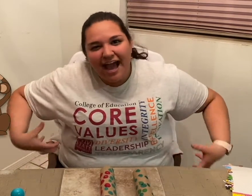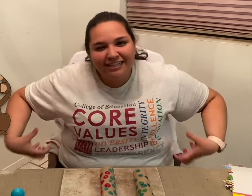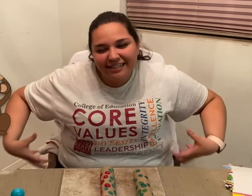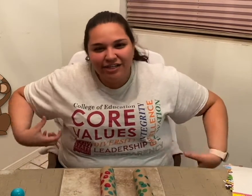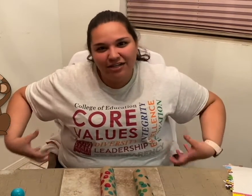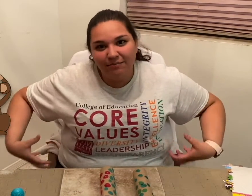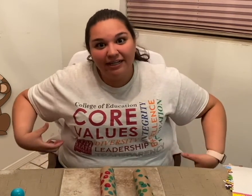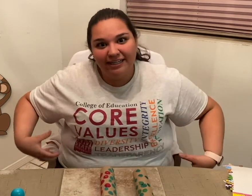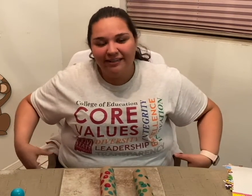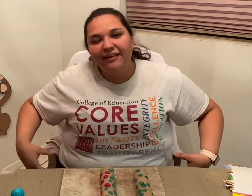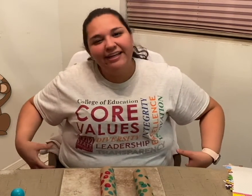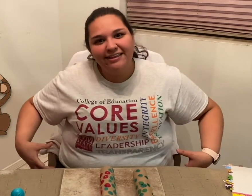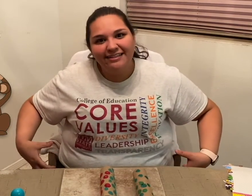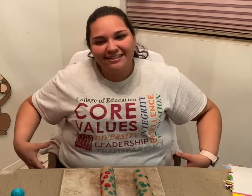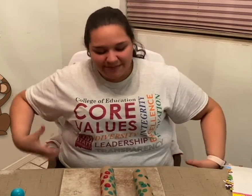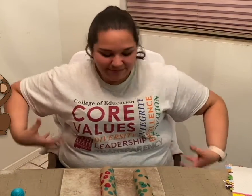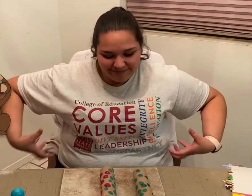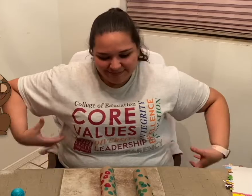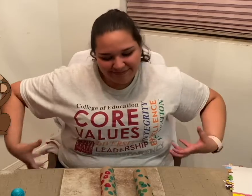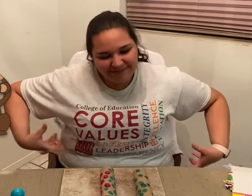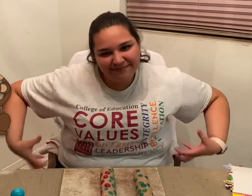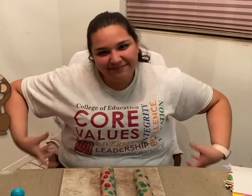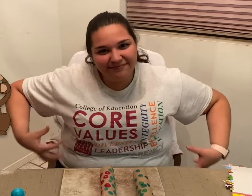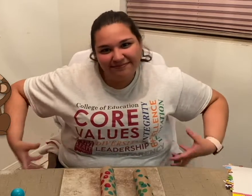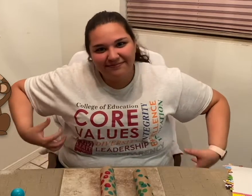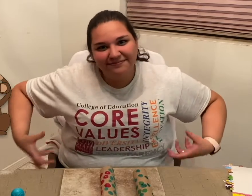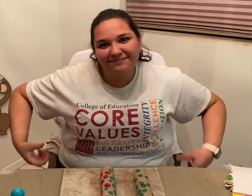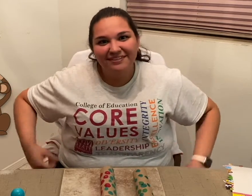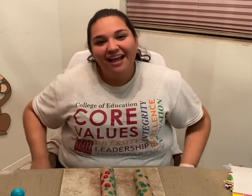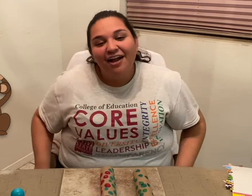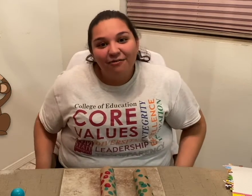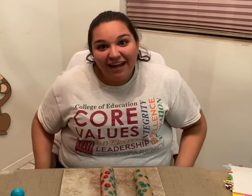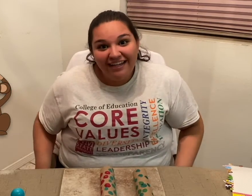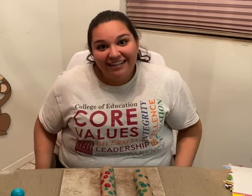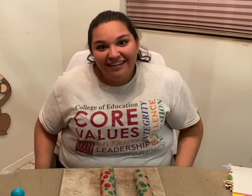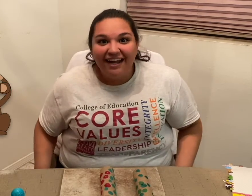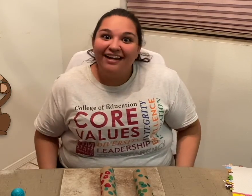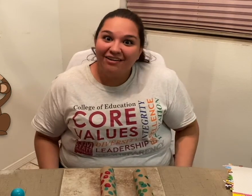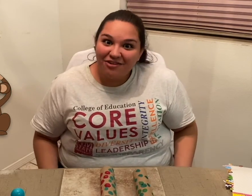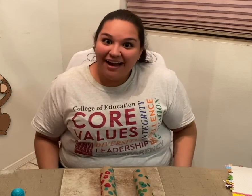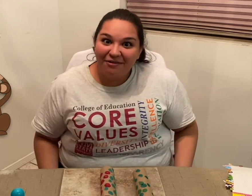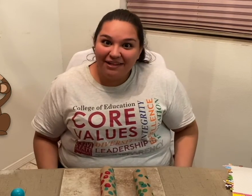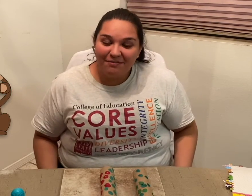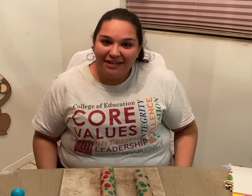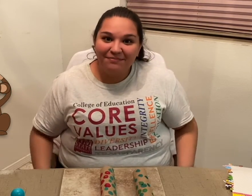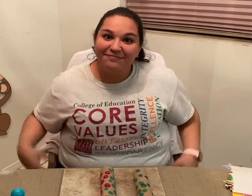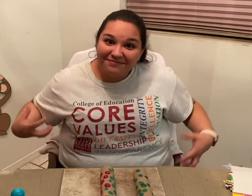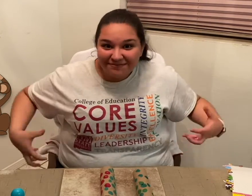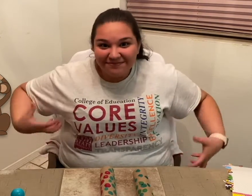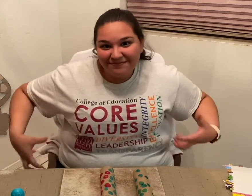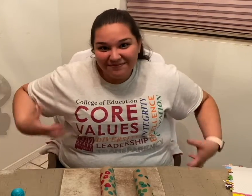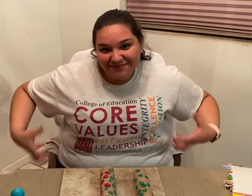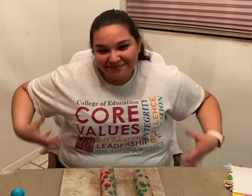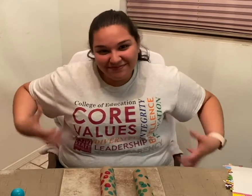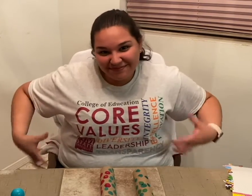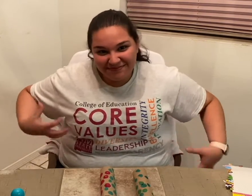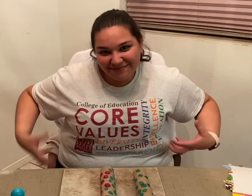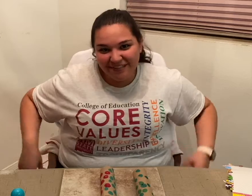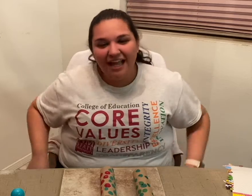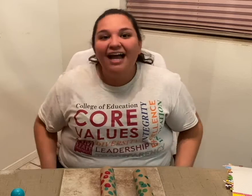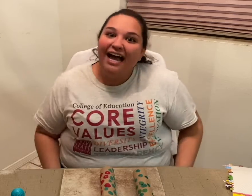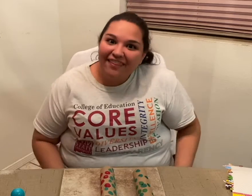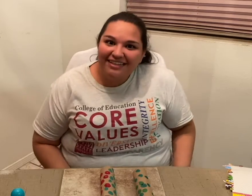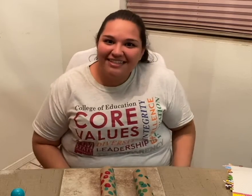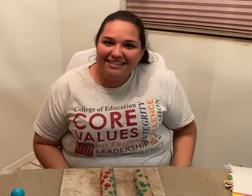like you're a monkey. Like this! (Signs 'monkey'). Ready? Now, try it with me! (Signs 'monkey'). And that's the sign for